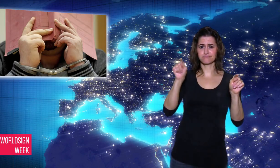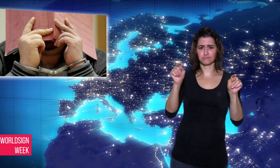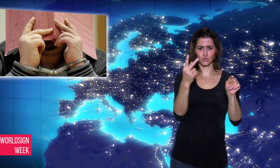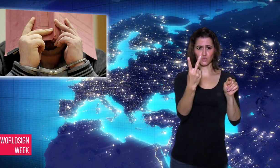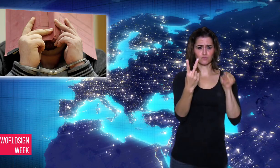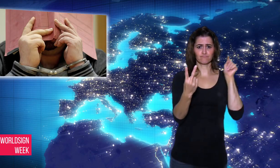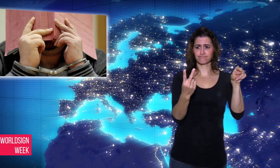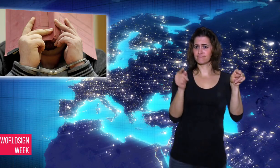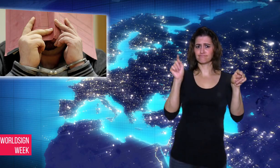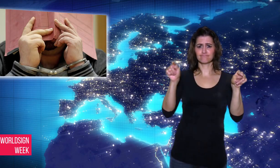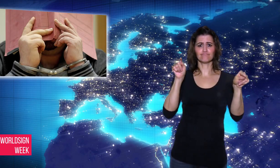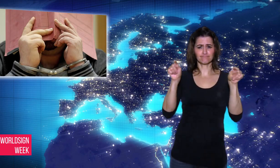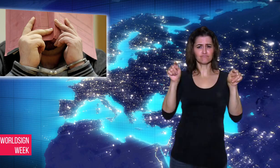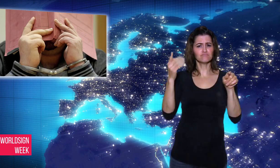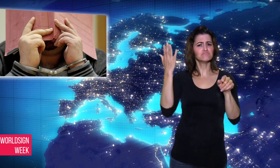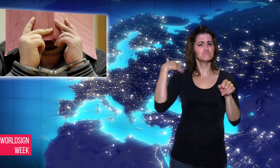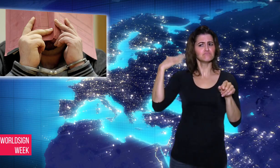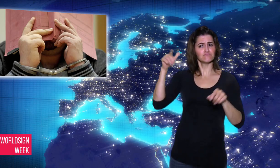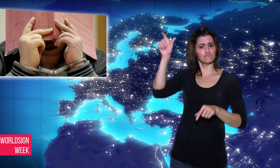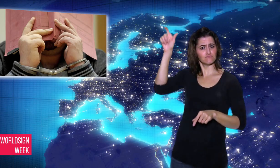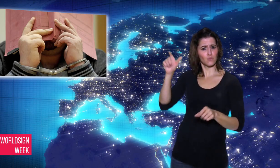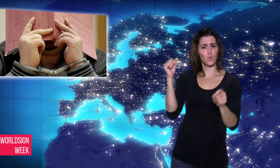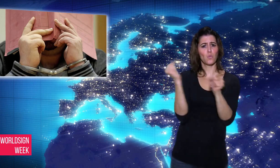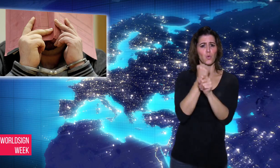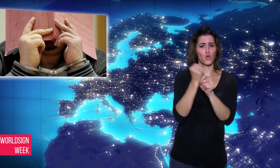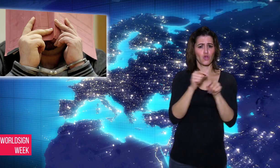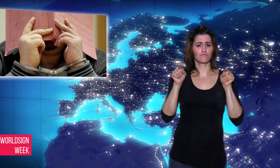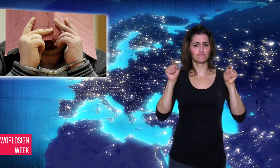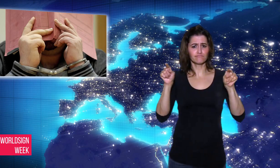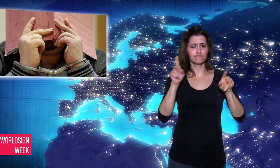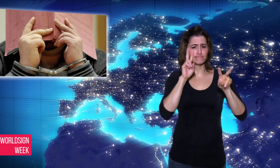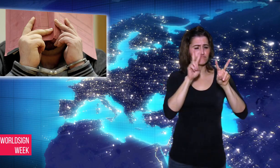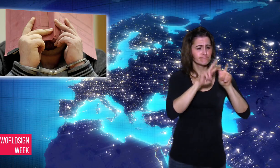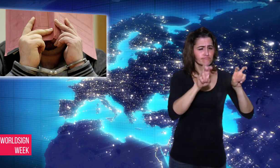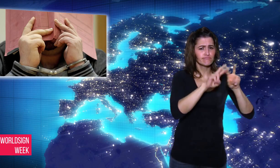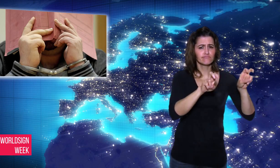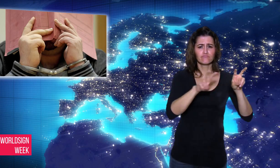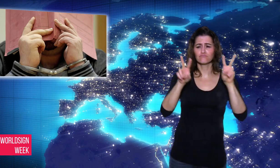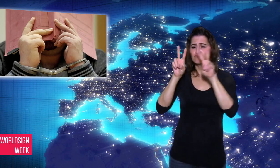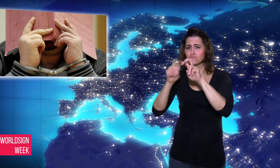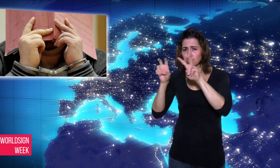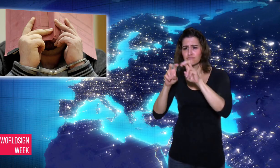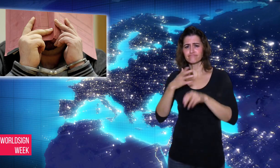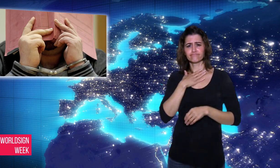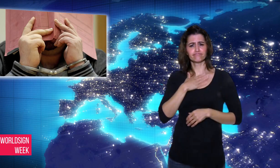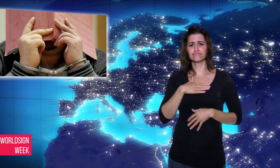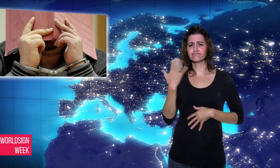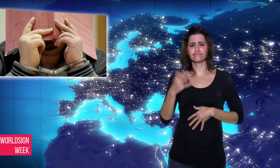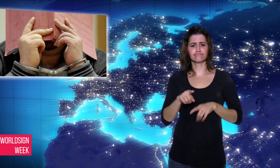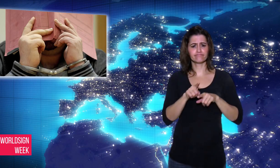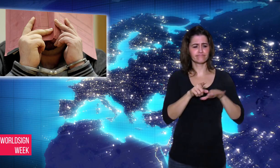Hoegel worked at,